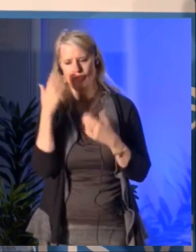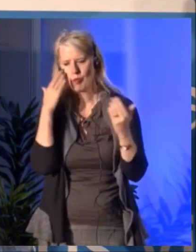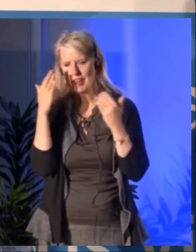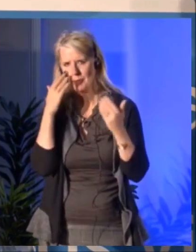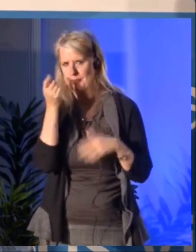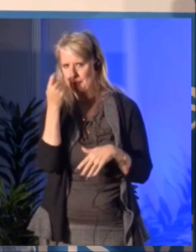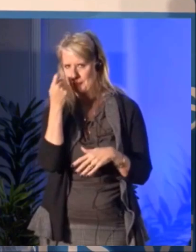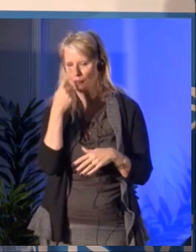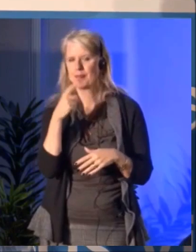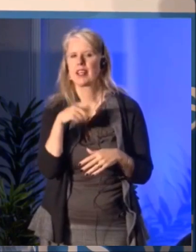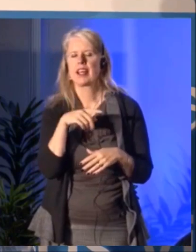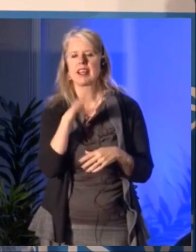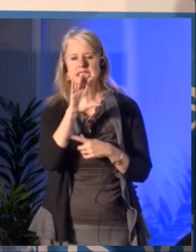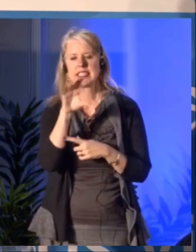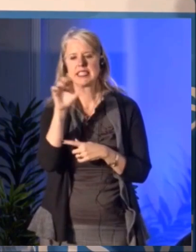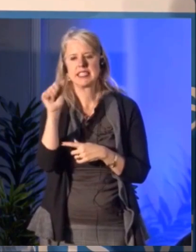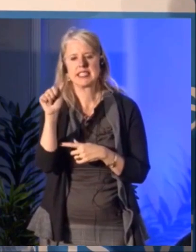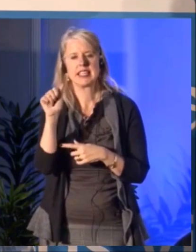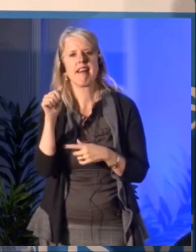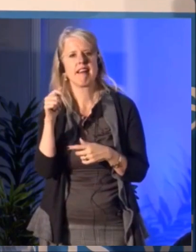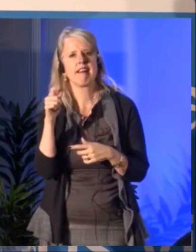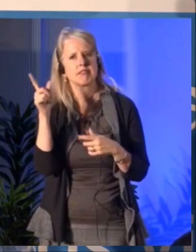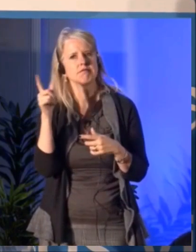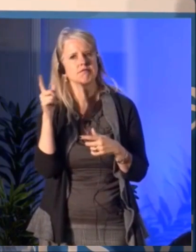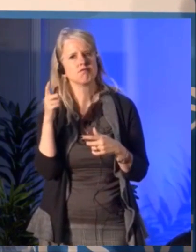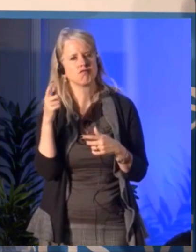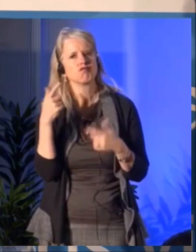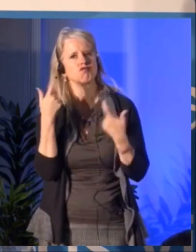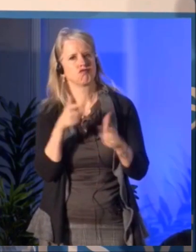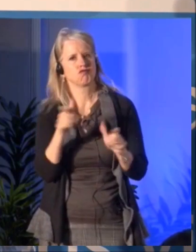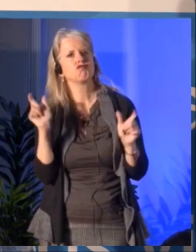The Canada Council is making a huge, very bold commitment